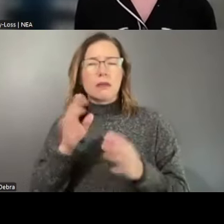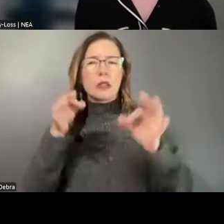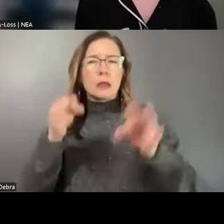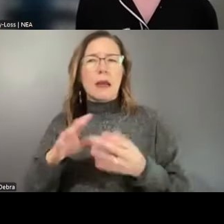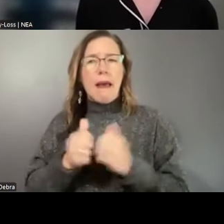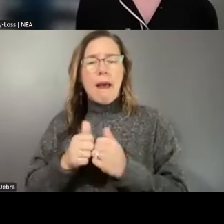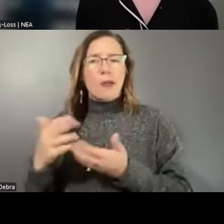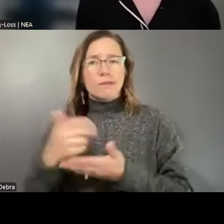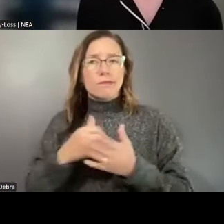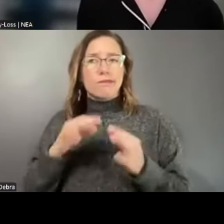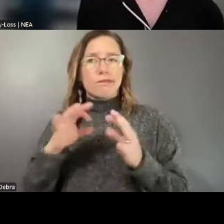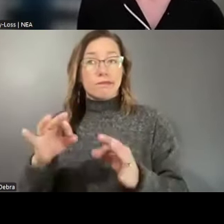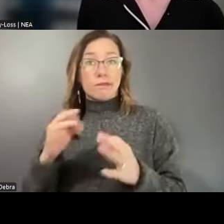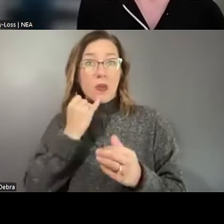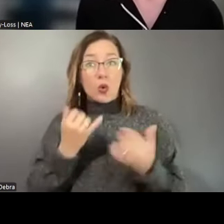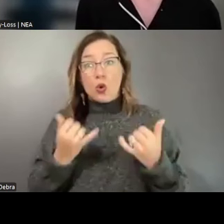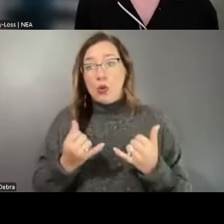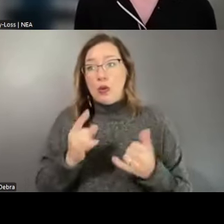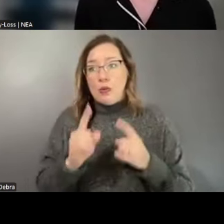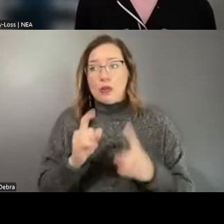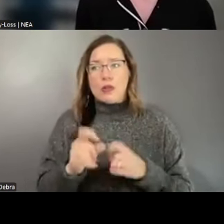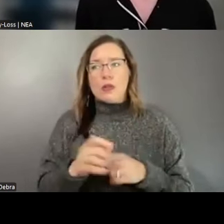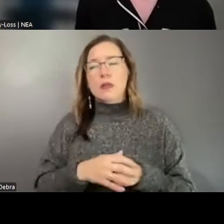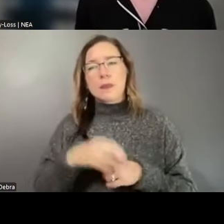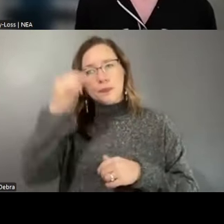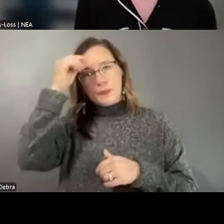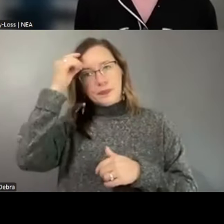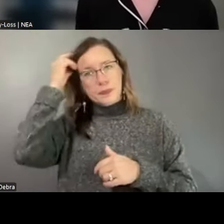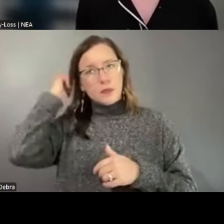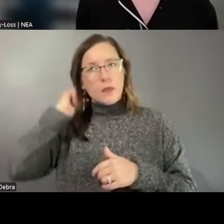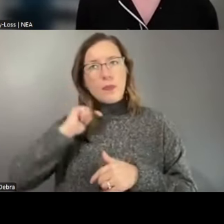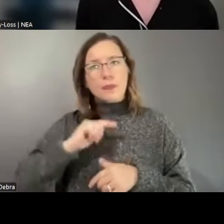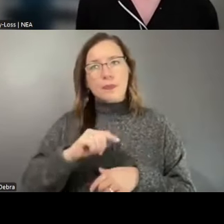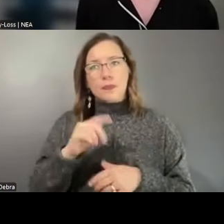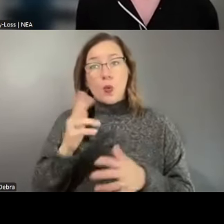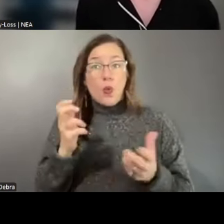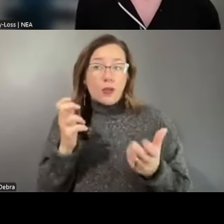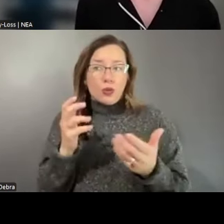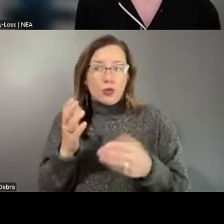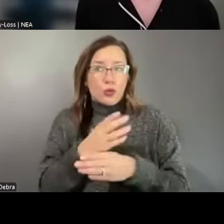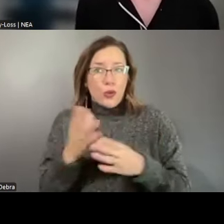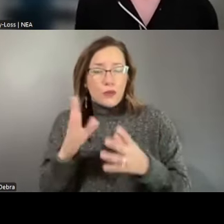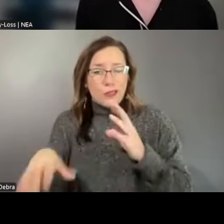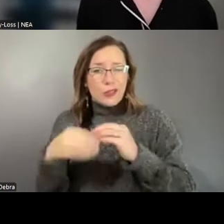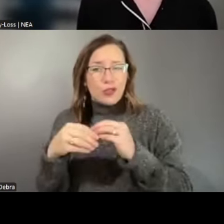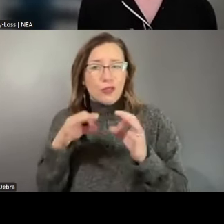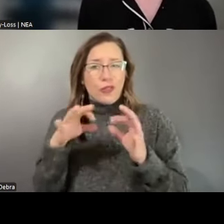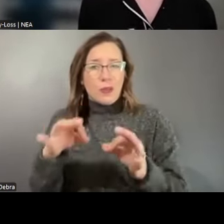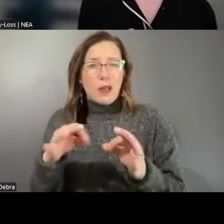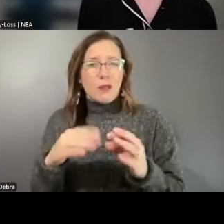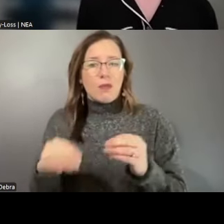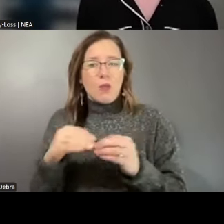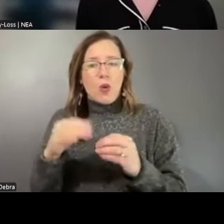if you have any current questions or want to share any additional feedback beyond this webinar,